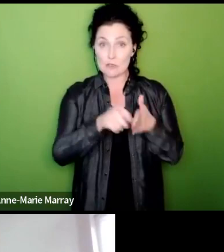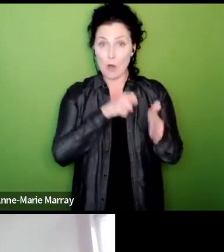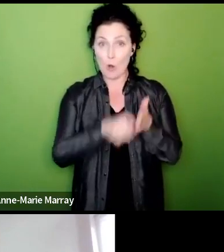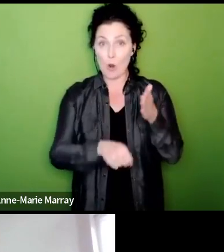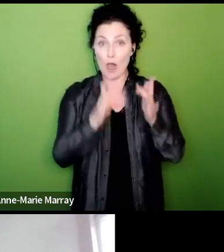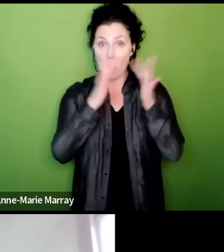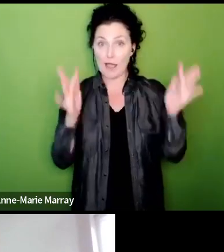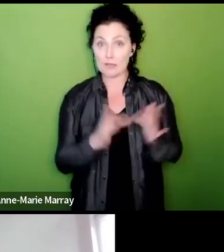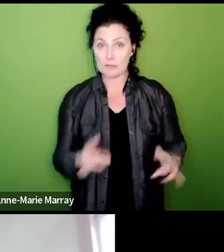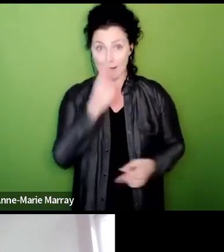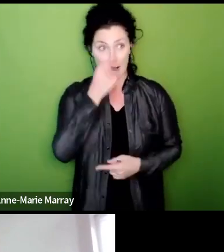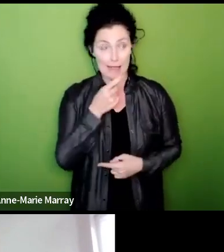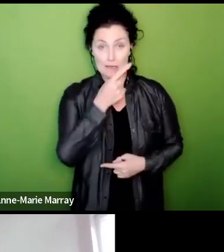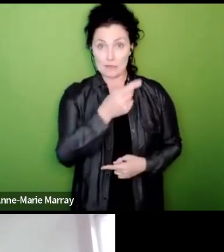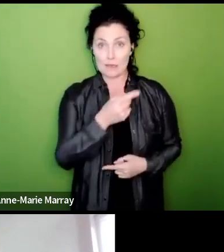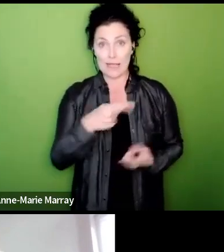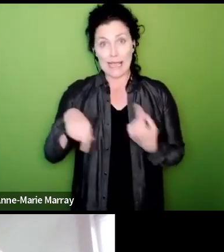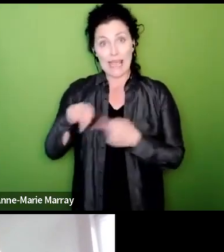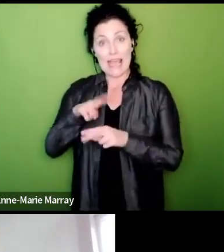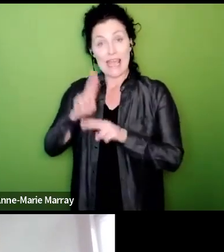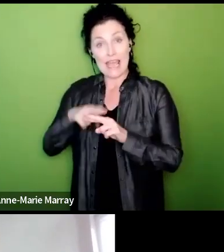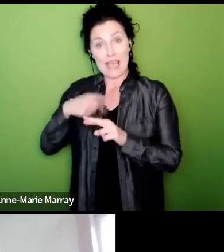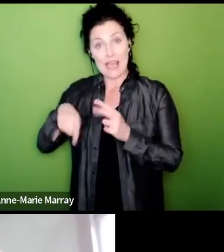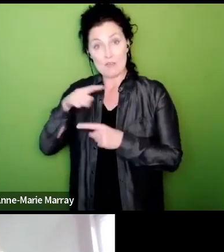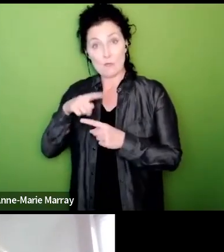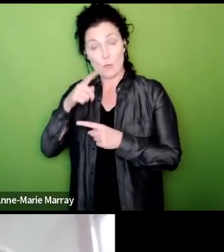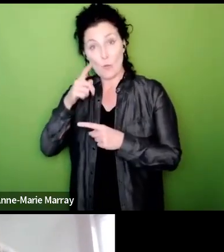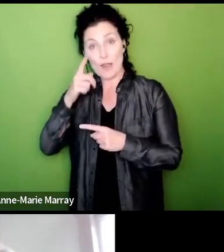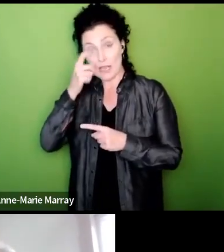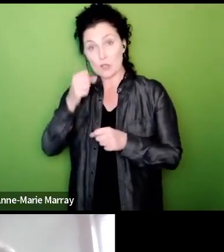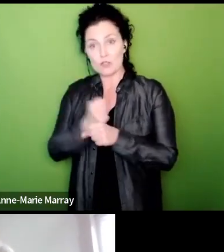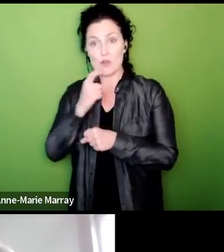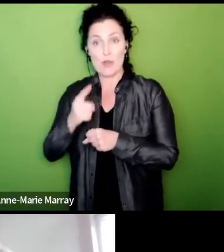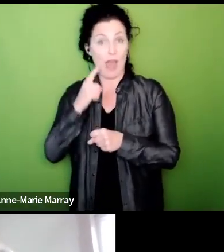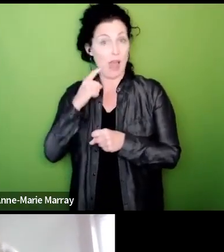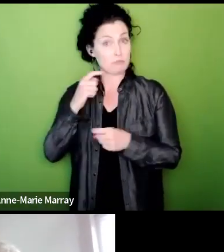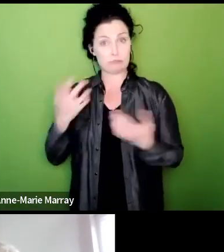and want to I think a number of us can agree more I did a market if you wanted to talk about that